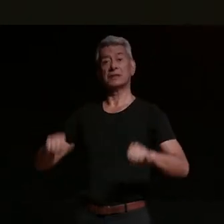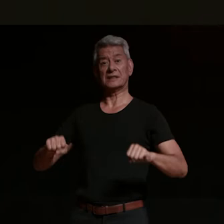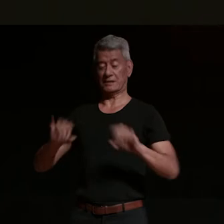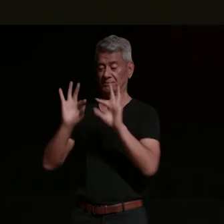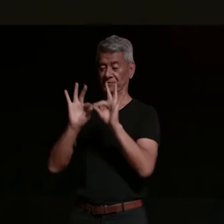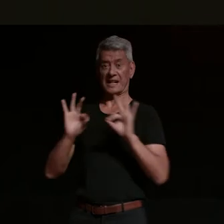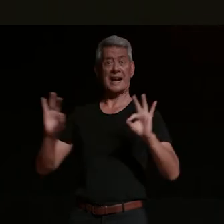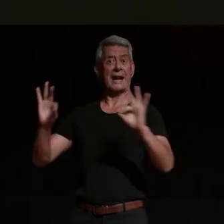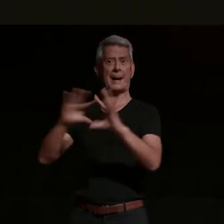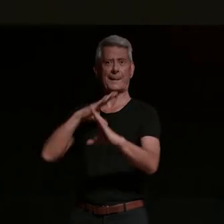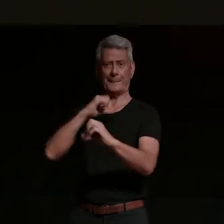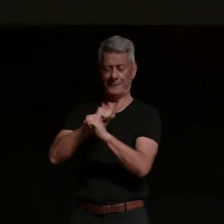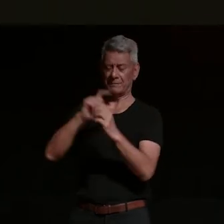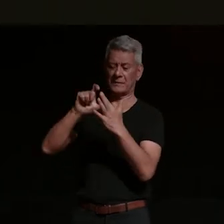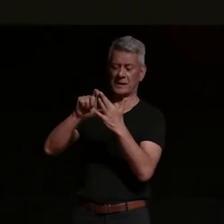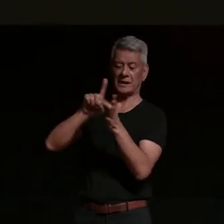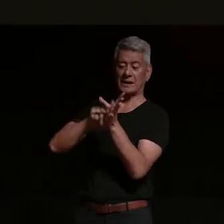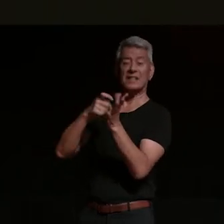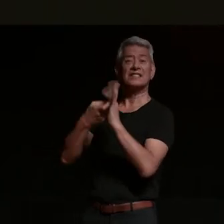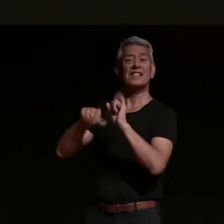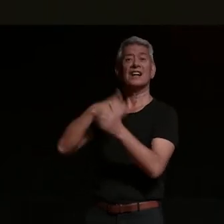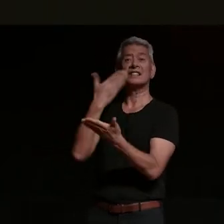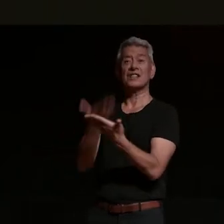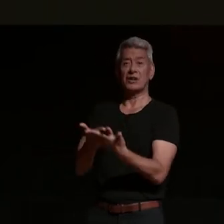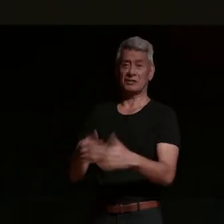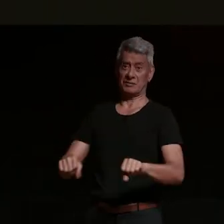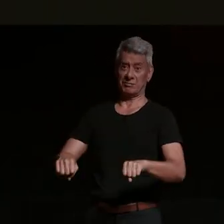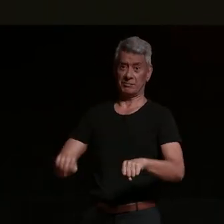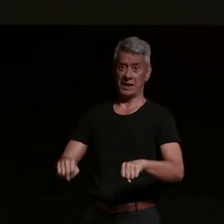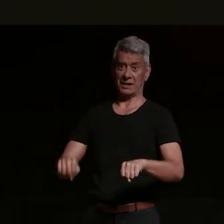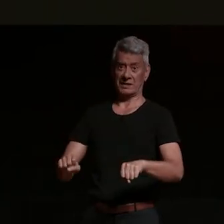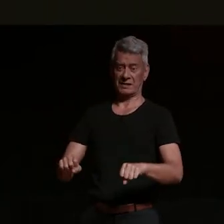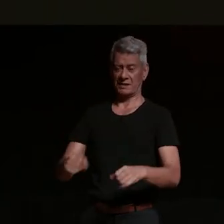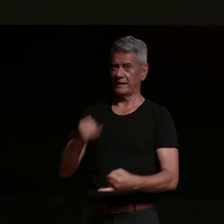which is called dykeson bikes now dykson bikes is unfairly iconic even if people don't know